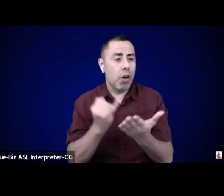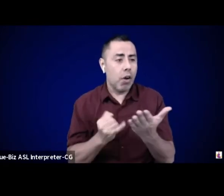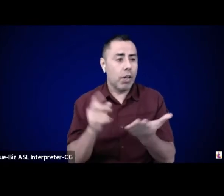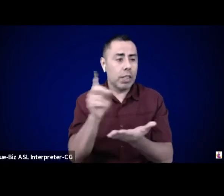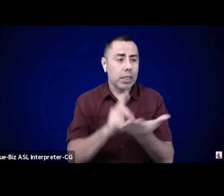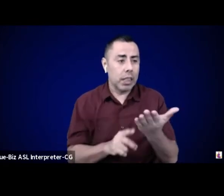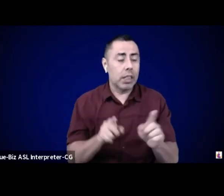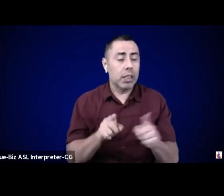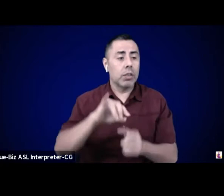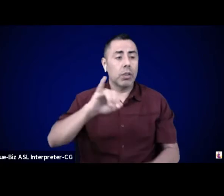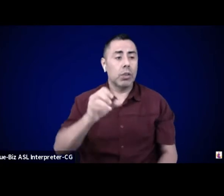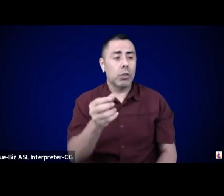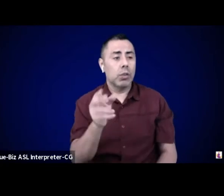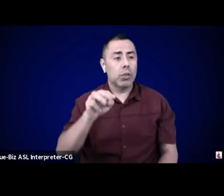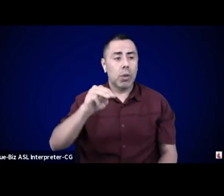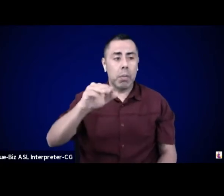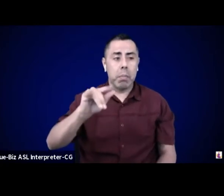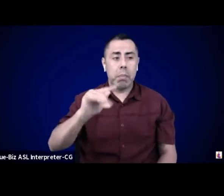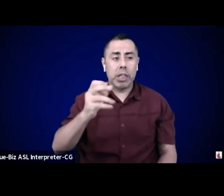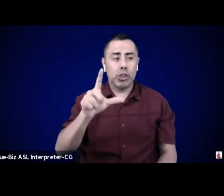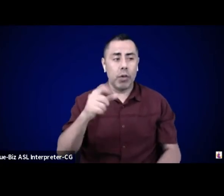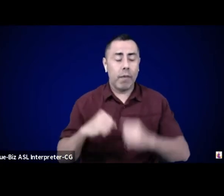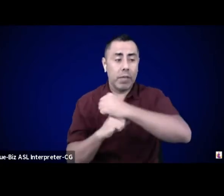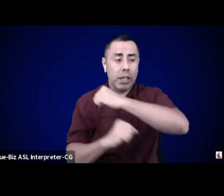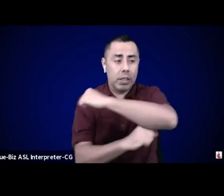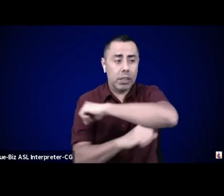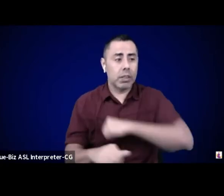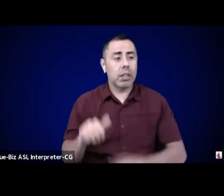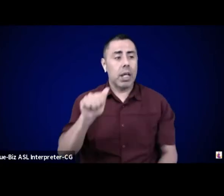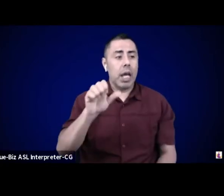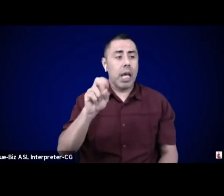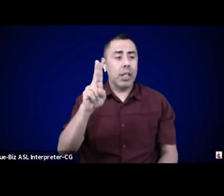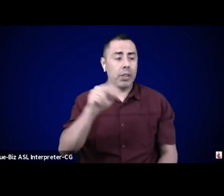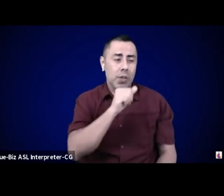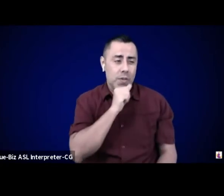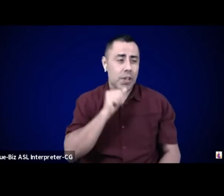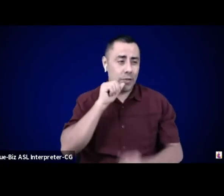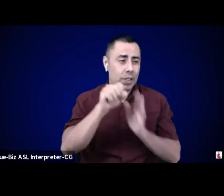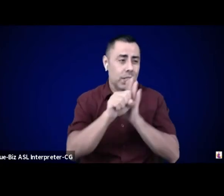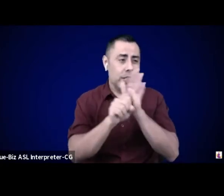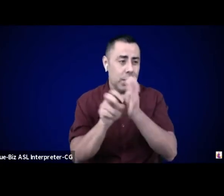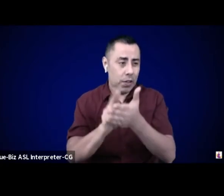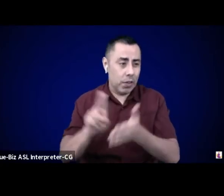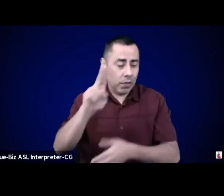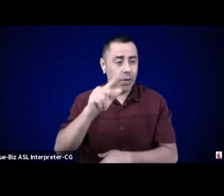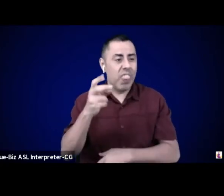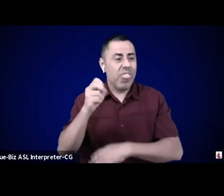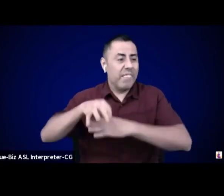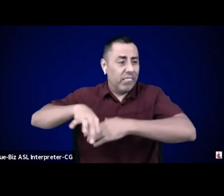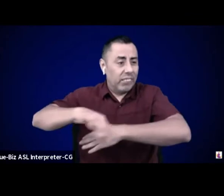Drexel University, and the Guild of Future Architects. HowlRound Theater Commons is producing